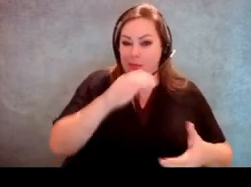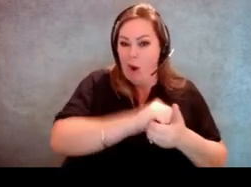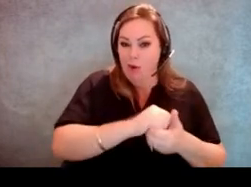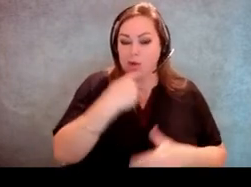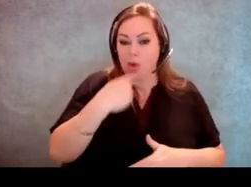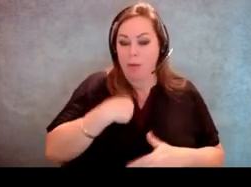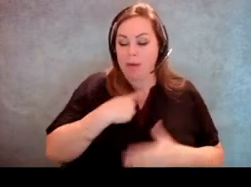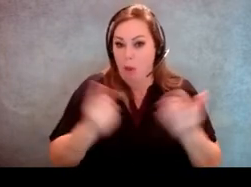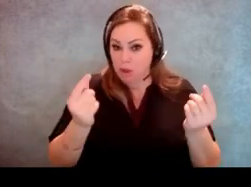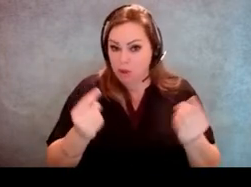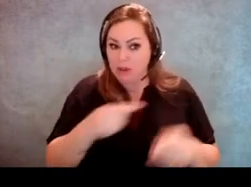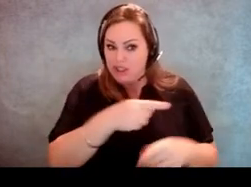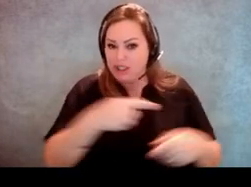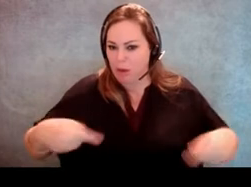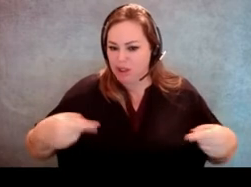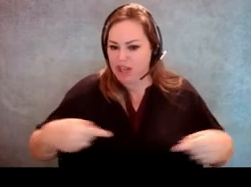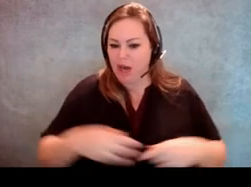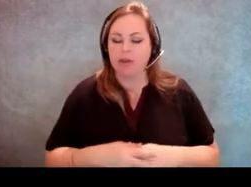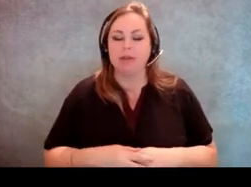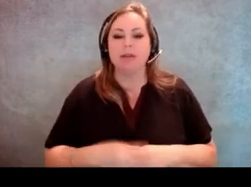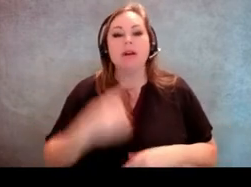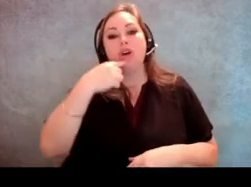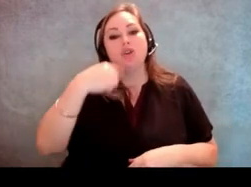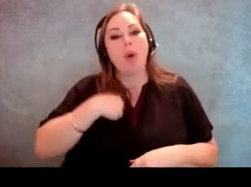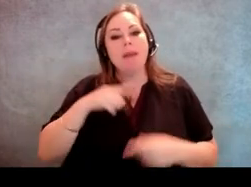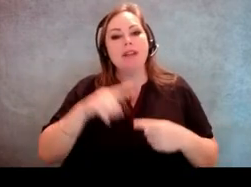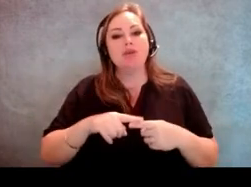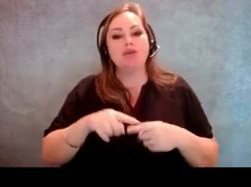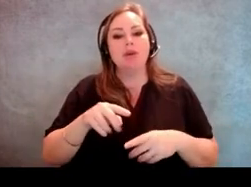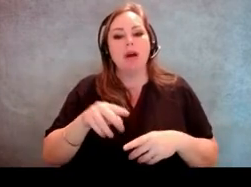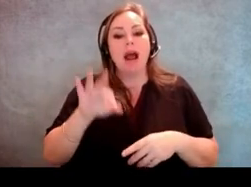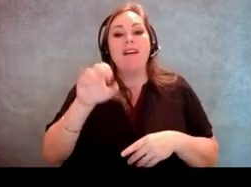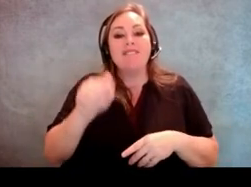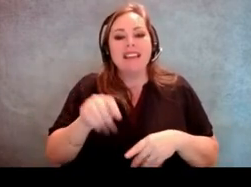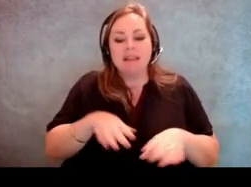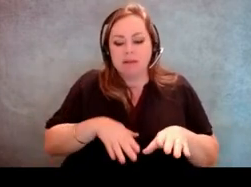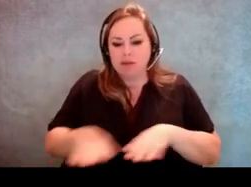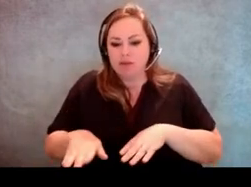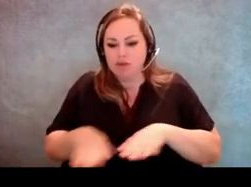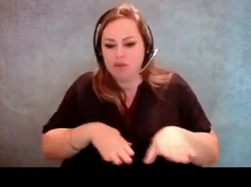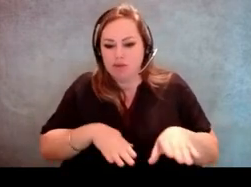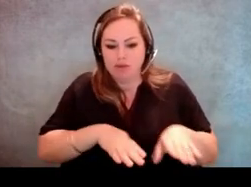because she was in a wheelchair. She told me to kind of scoot my feet around. So don't really have them leave the surface.